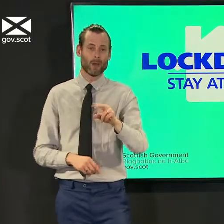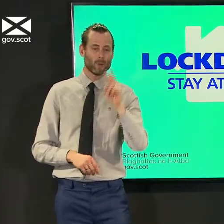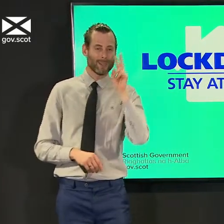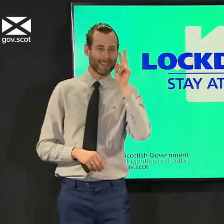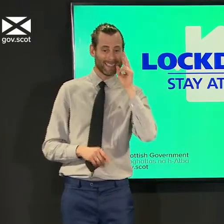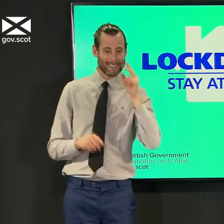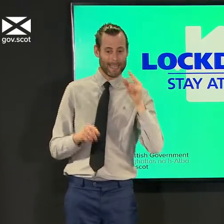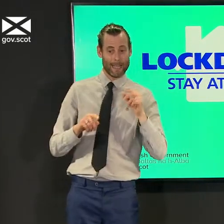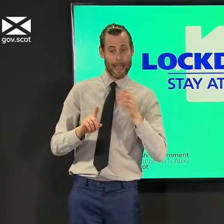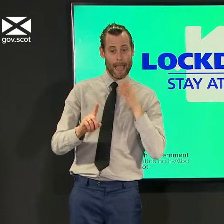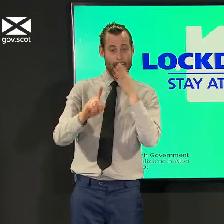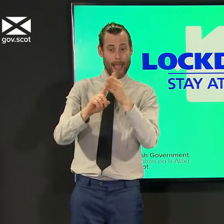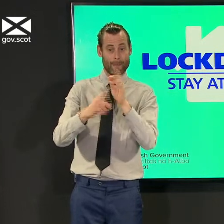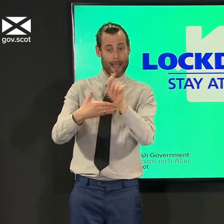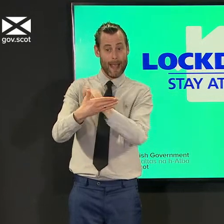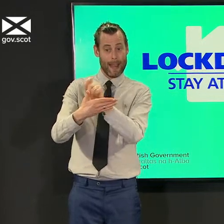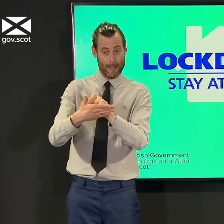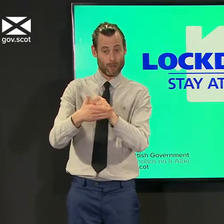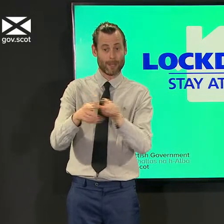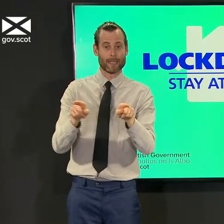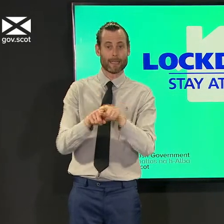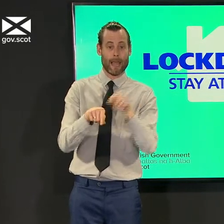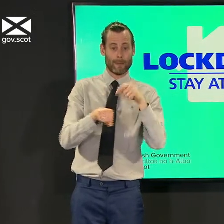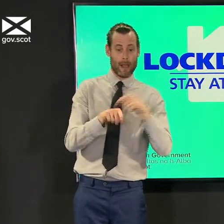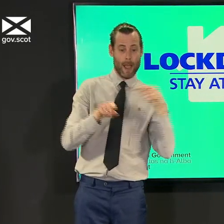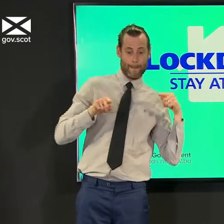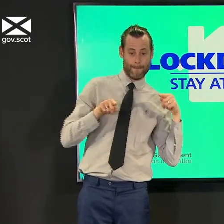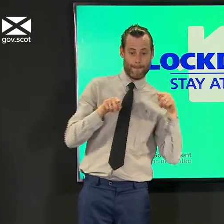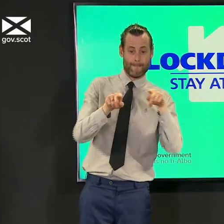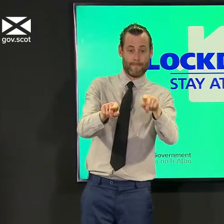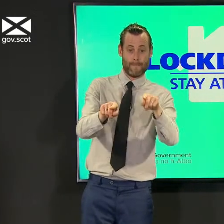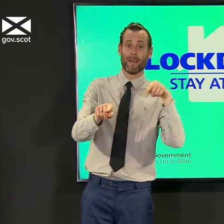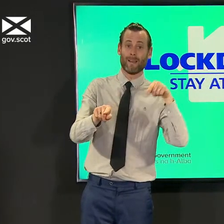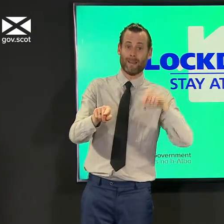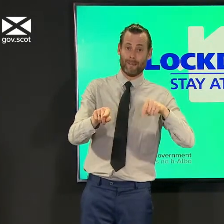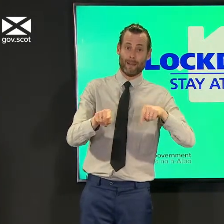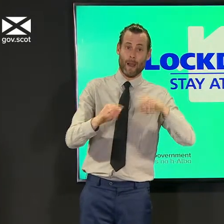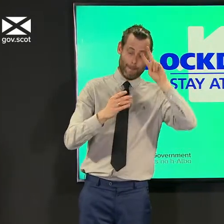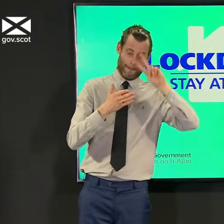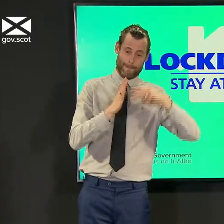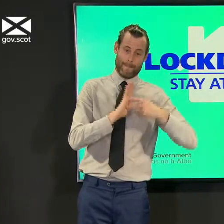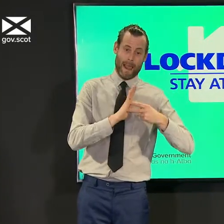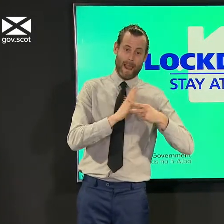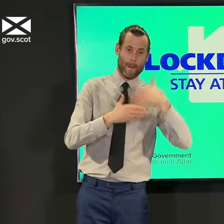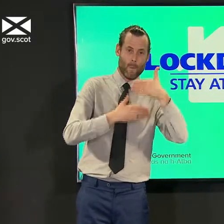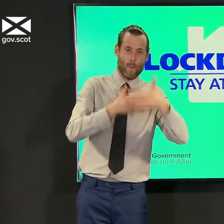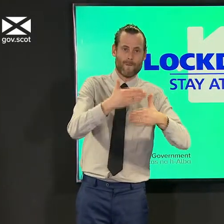which is what the first minister outlined on tuesday and how we expect to see case numbers